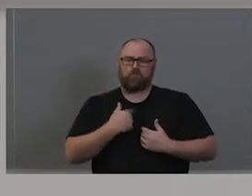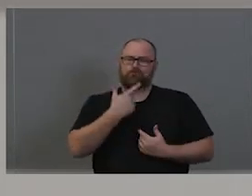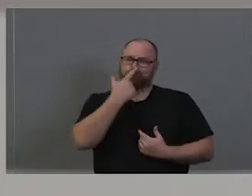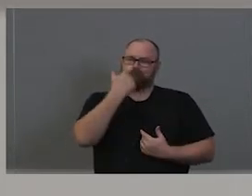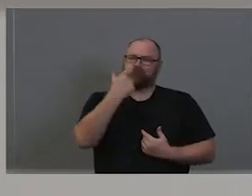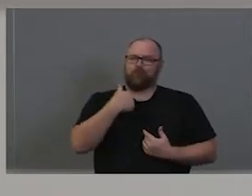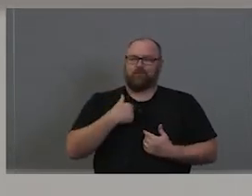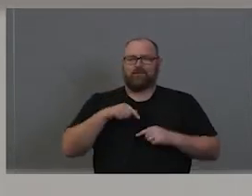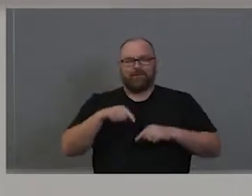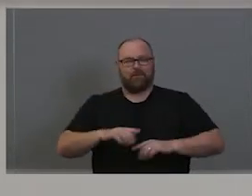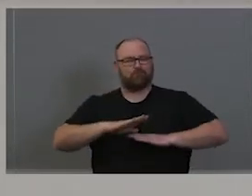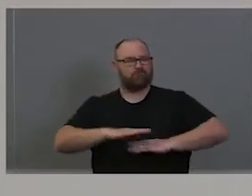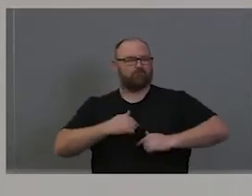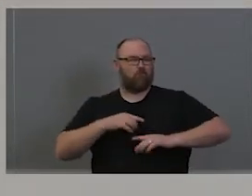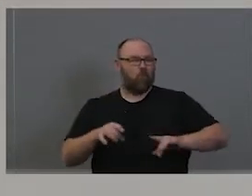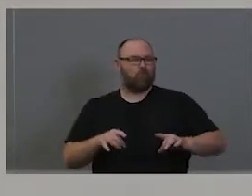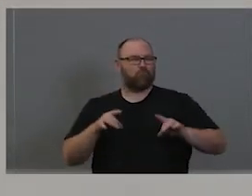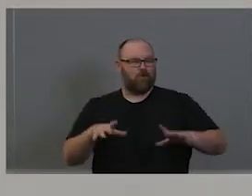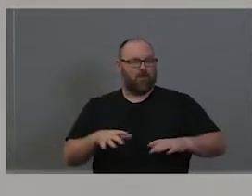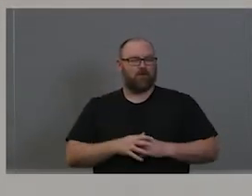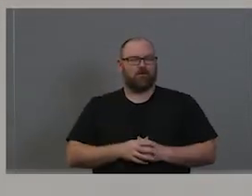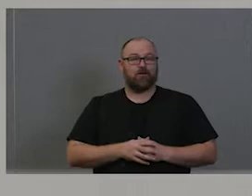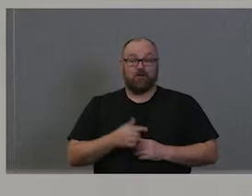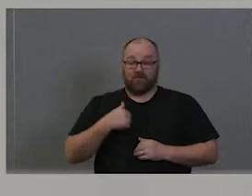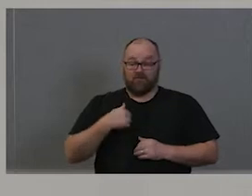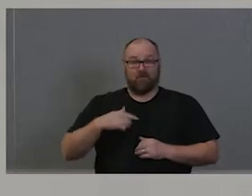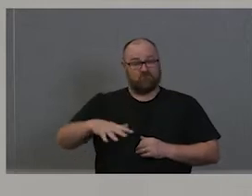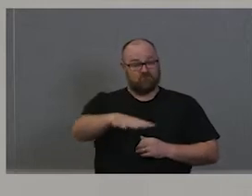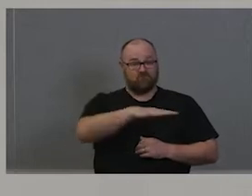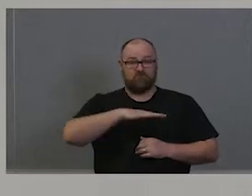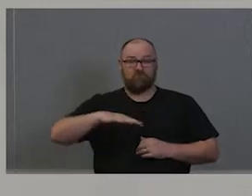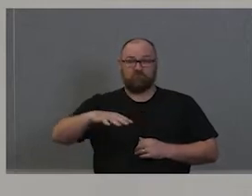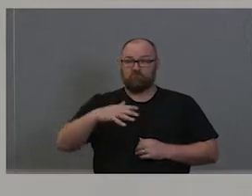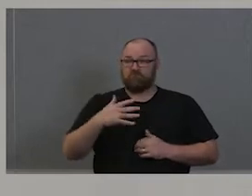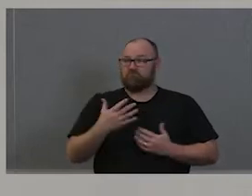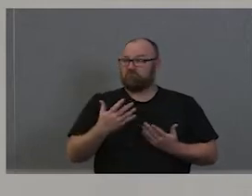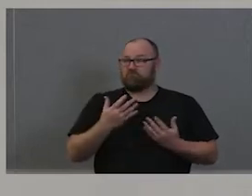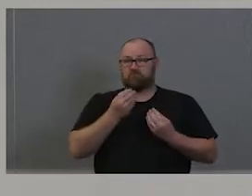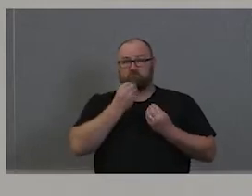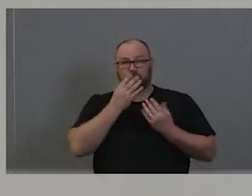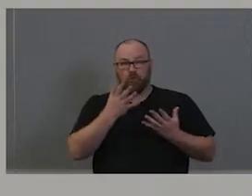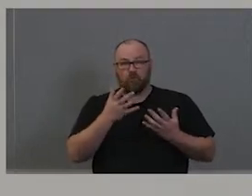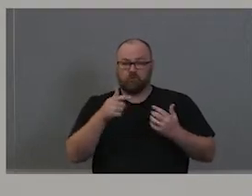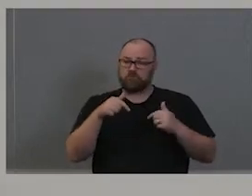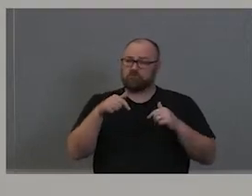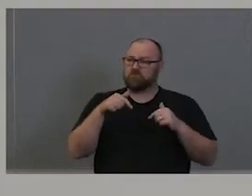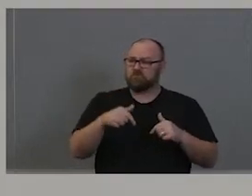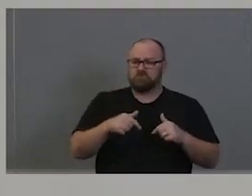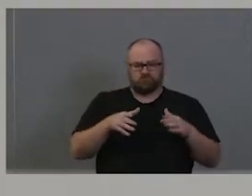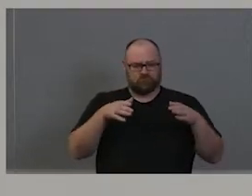we're on a Country that is a nation that has hosted the oldest continuous